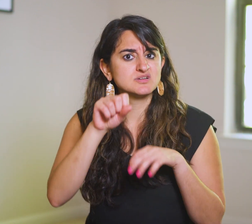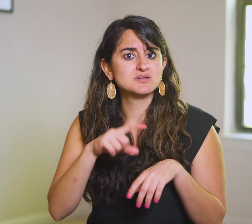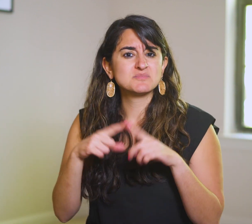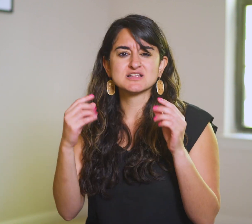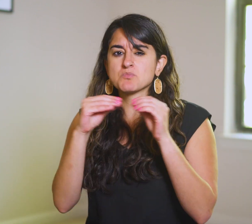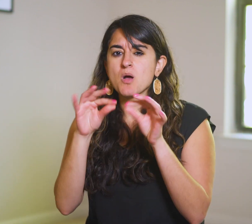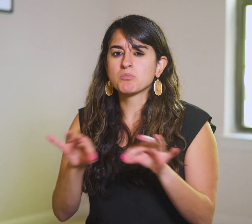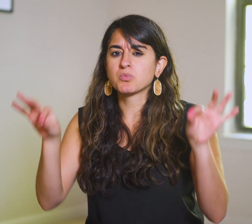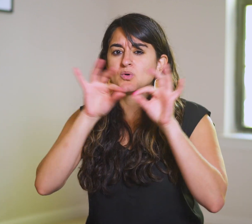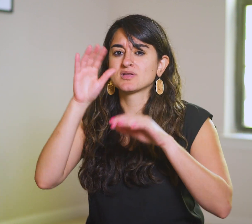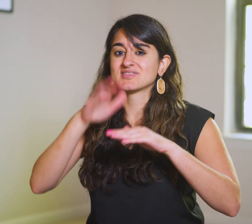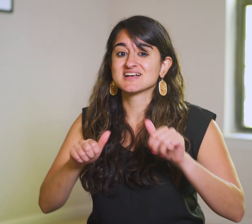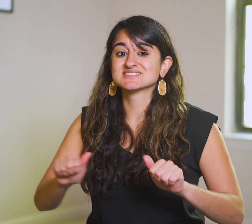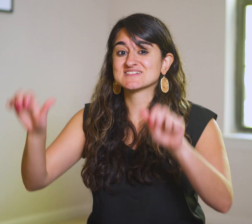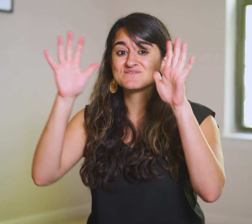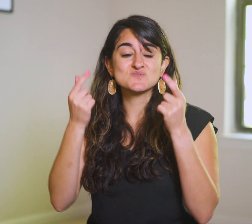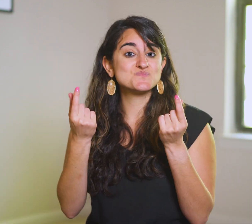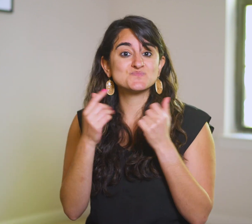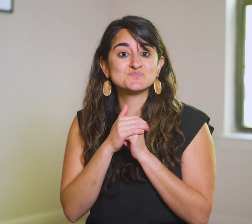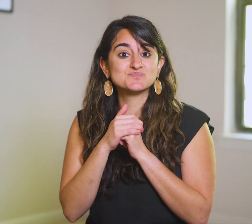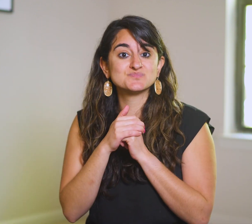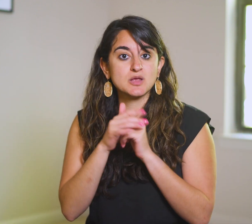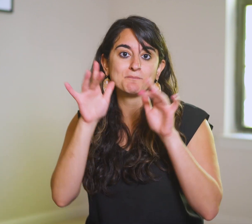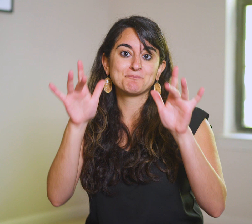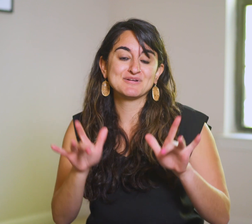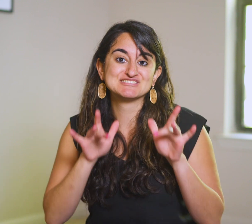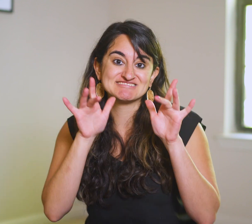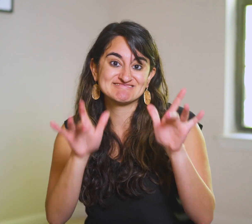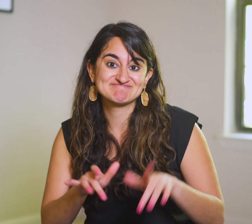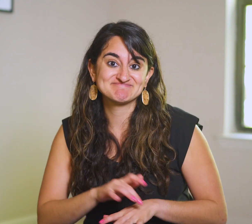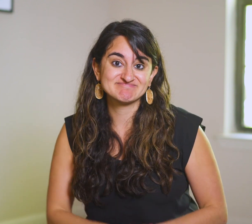but there’s something more important than sacrifice: mercy.